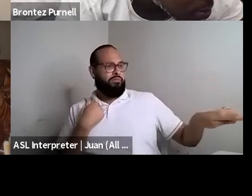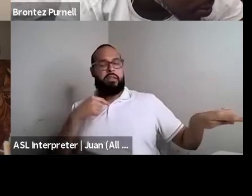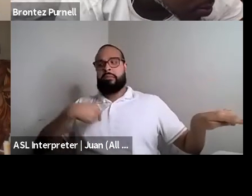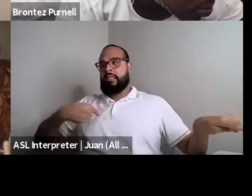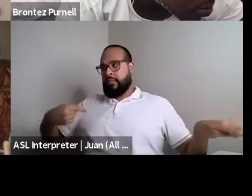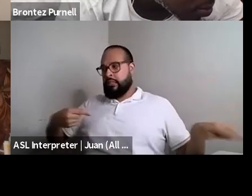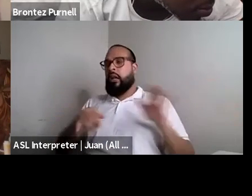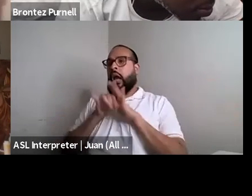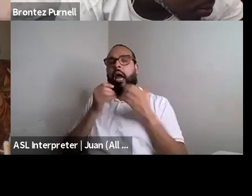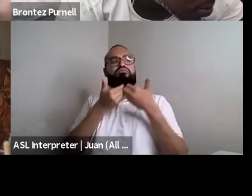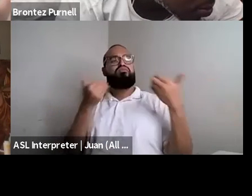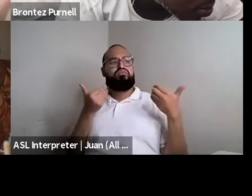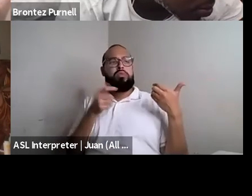Kenyon Farrow (he/him/his): You know, Kenyon Farrow (he/him/his): Writing about clearness